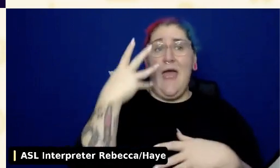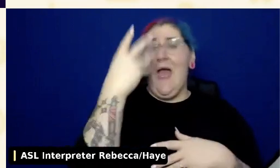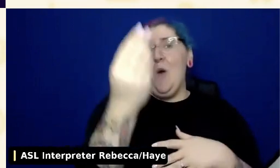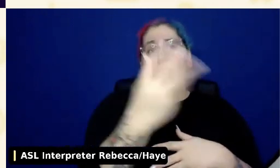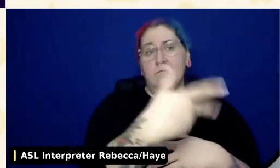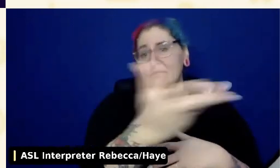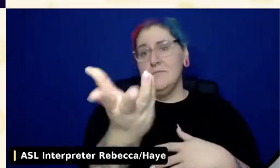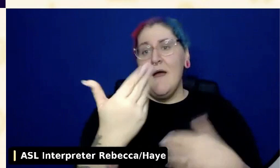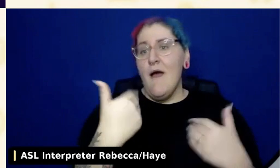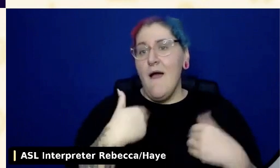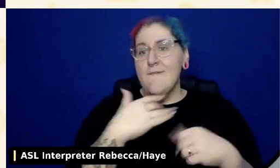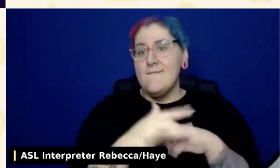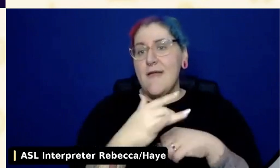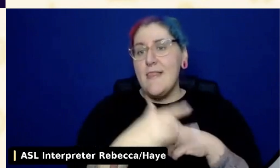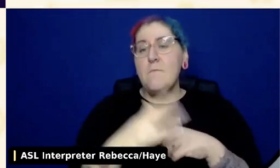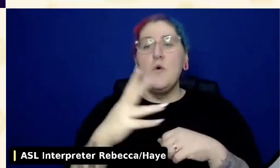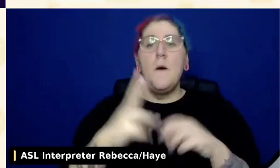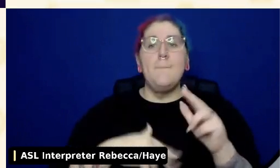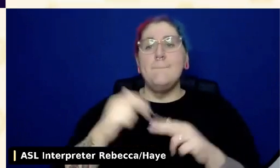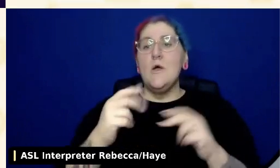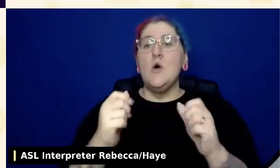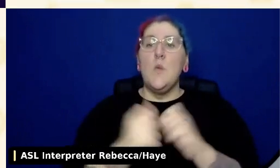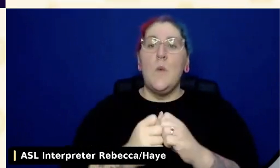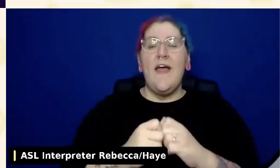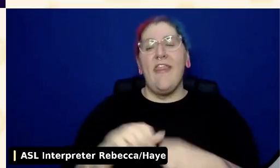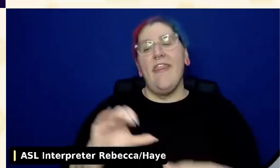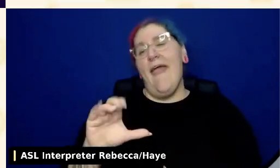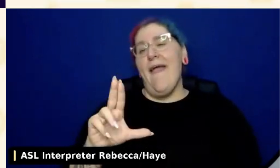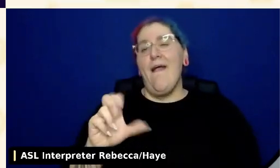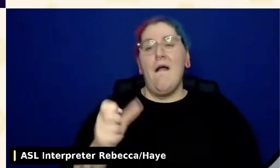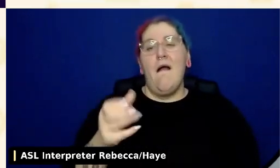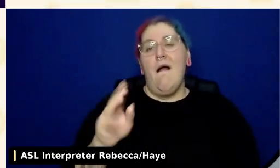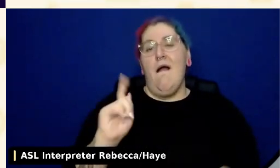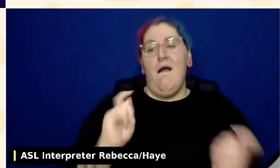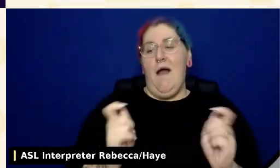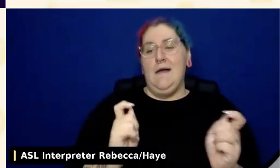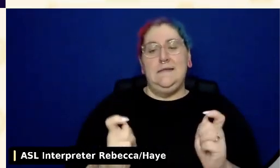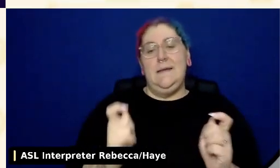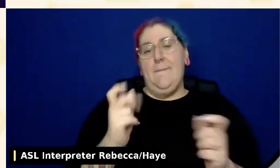they have custom builders or it's a theme and it includes a form.